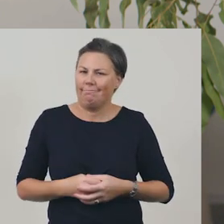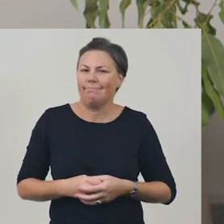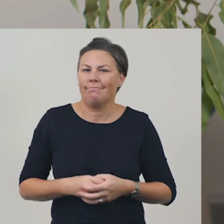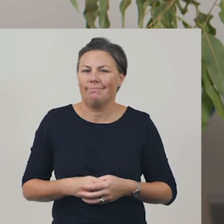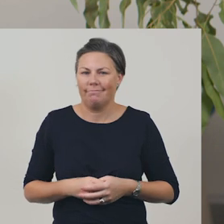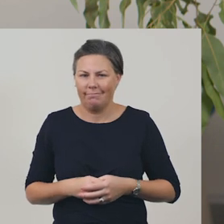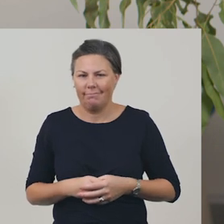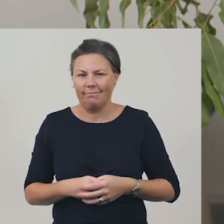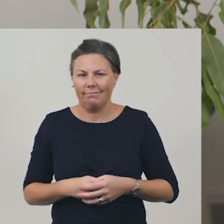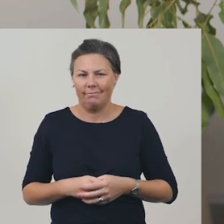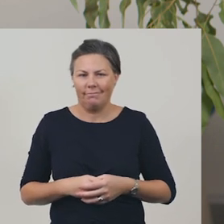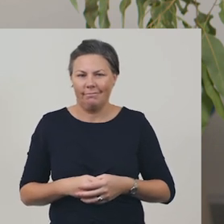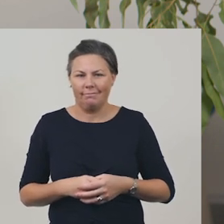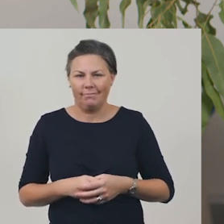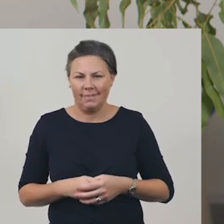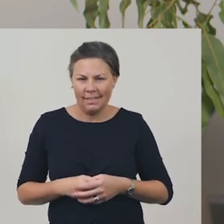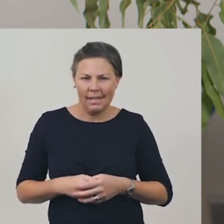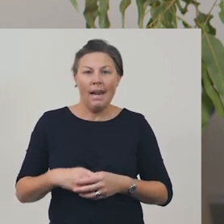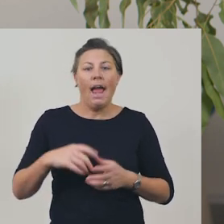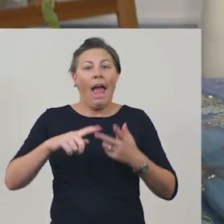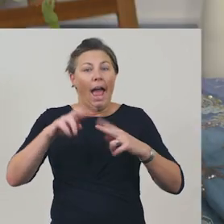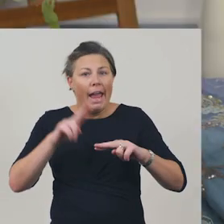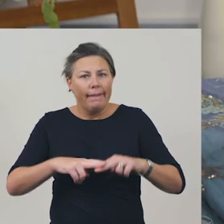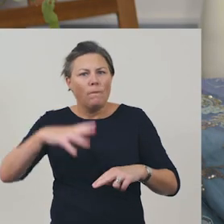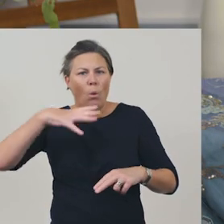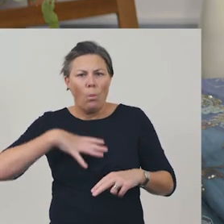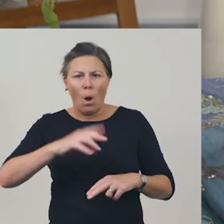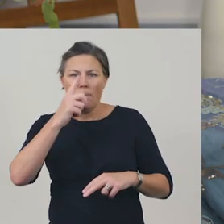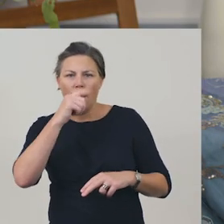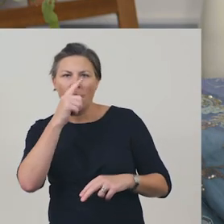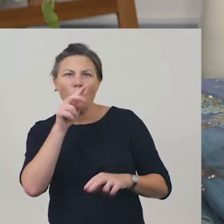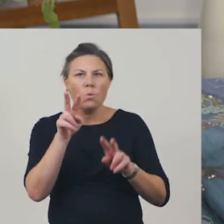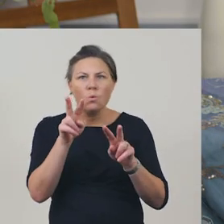To make my performance more engaging, it’s important to use gestures.